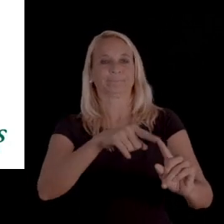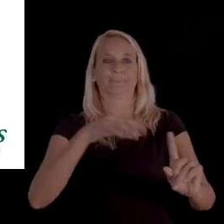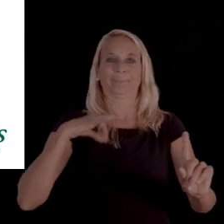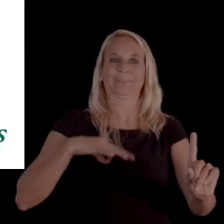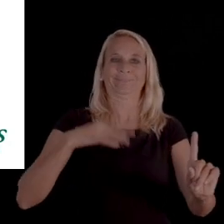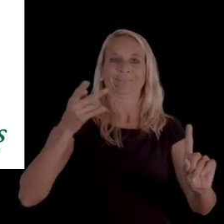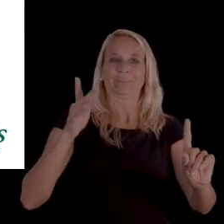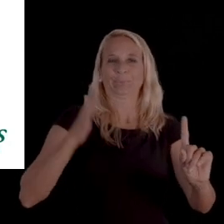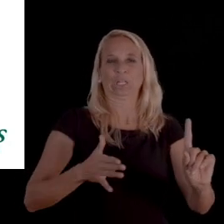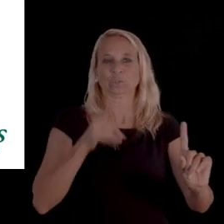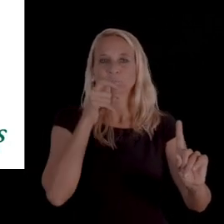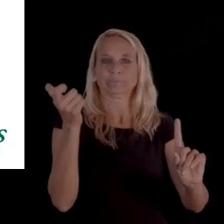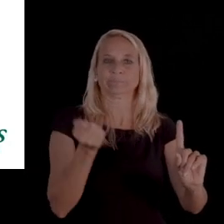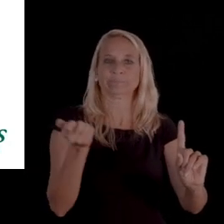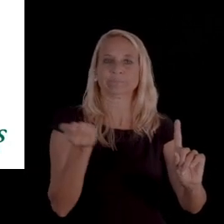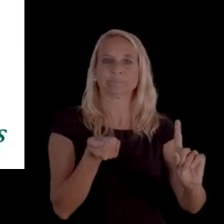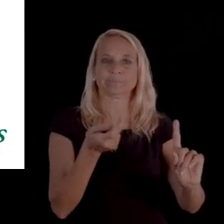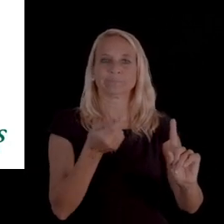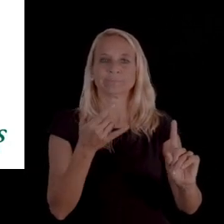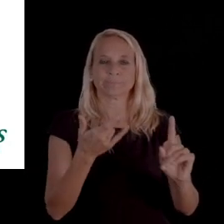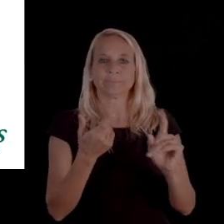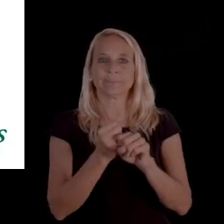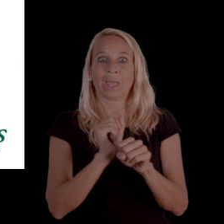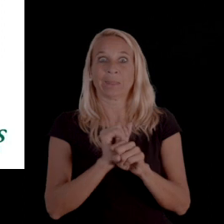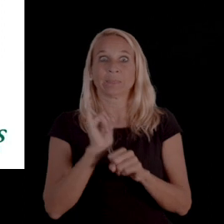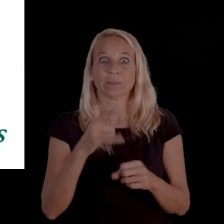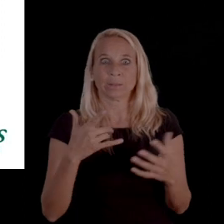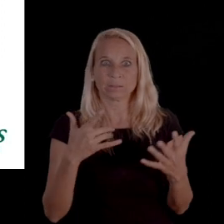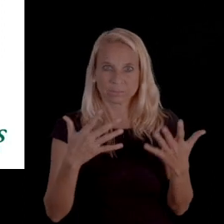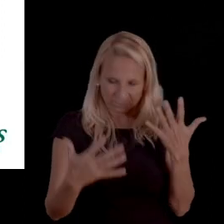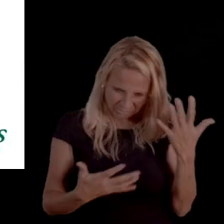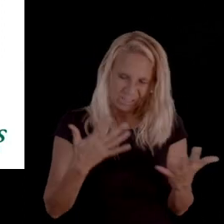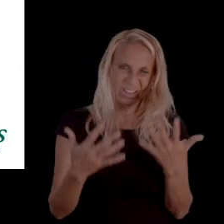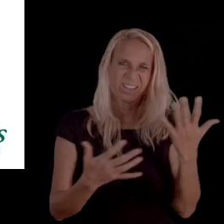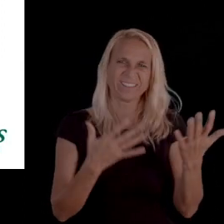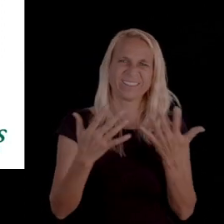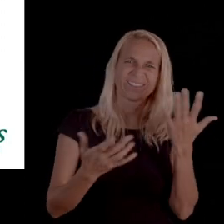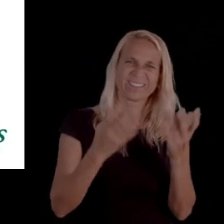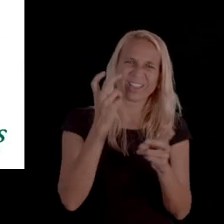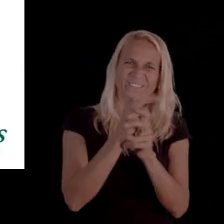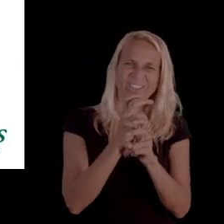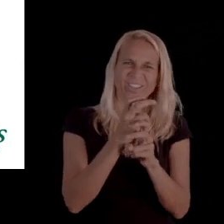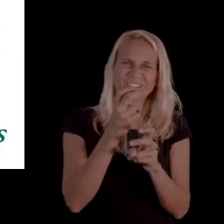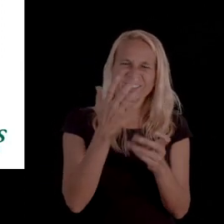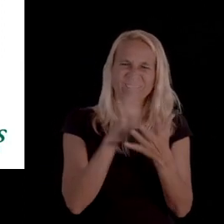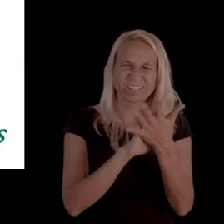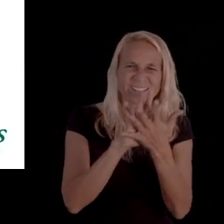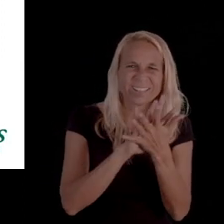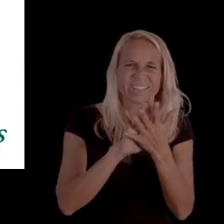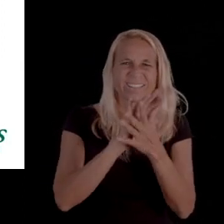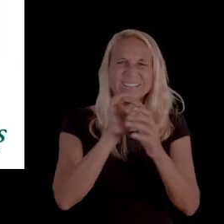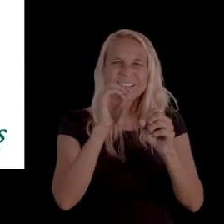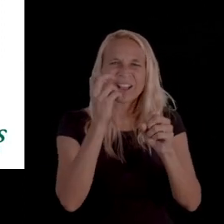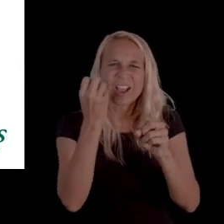to the beneficiary, which makes these terms that they don't define very difficult for you to know